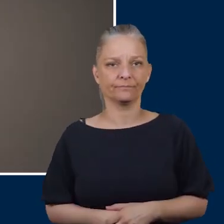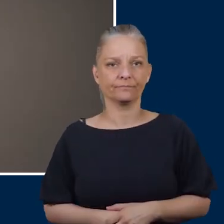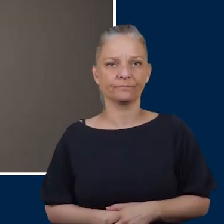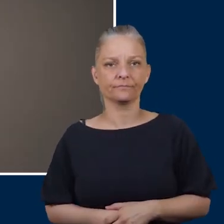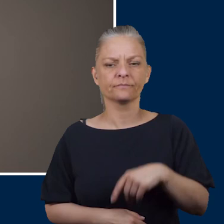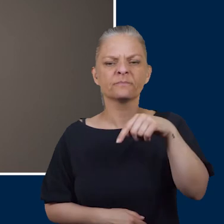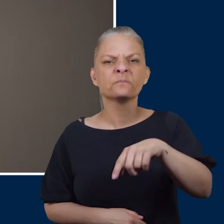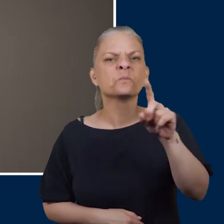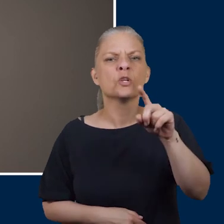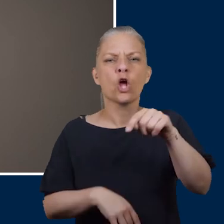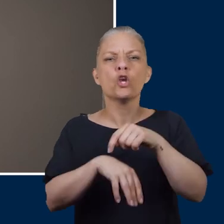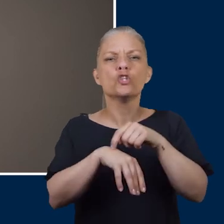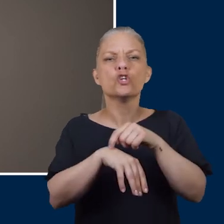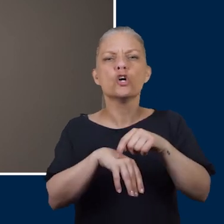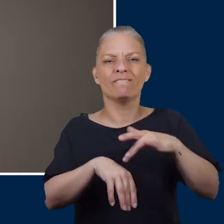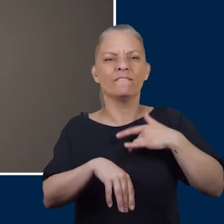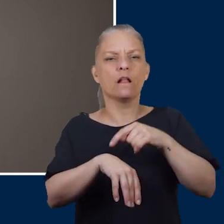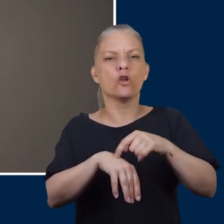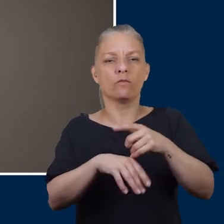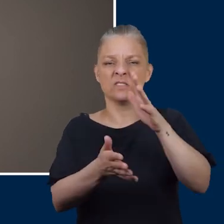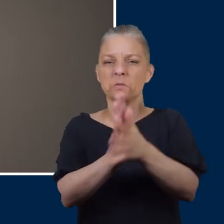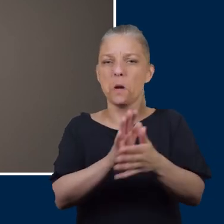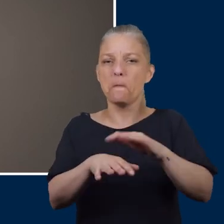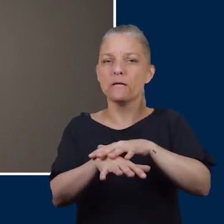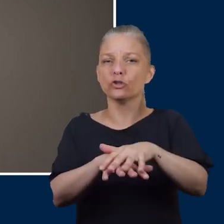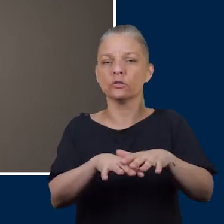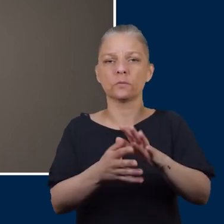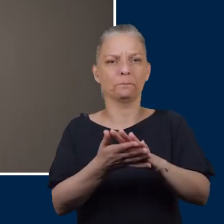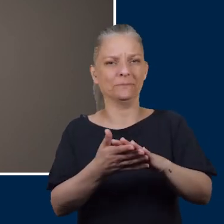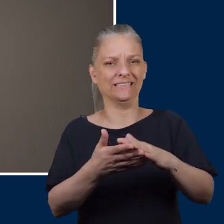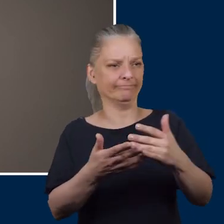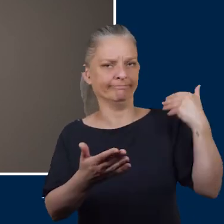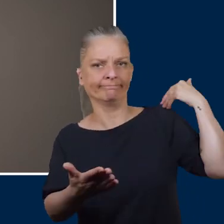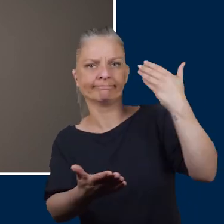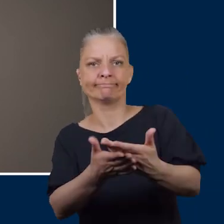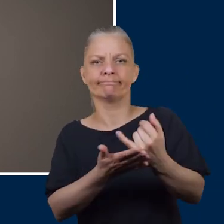normally caused by long-term poor control of your diabetes. Symptoms of neuropathy are numbness,